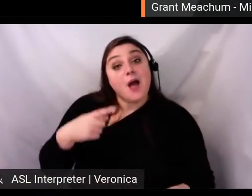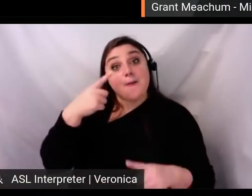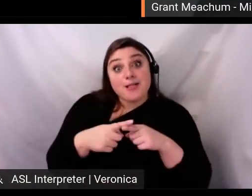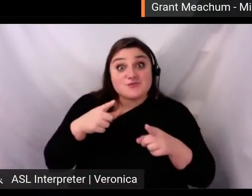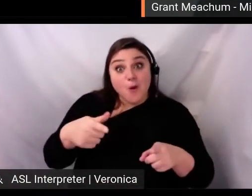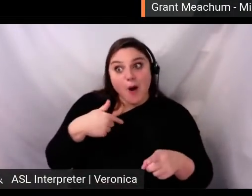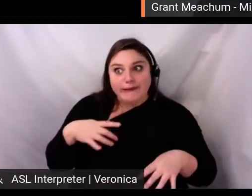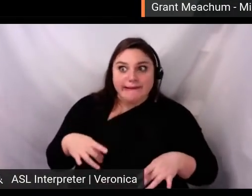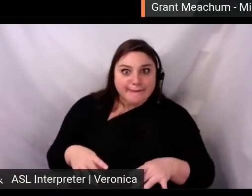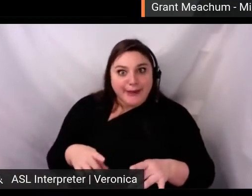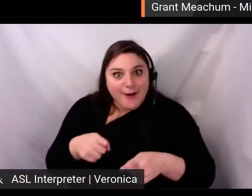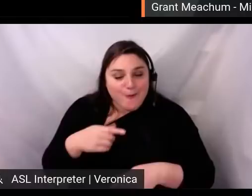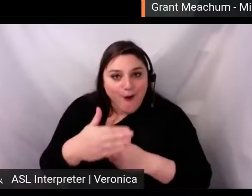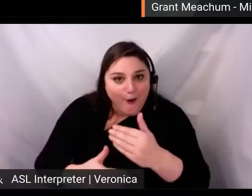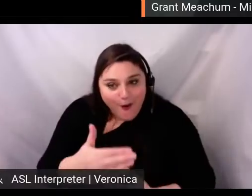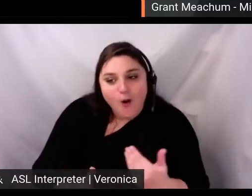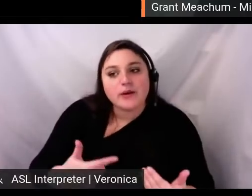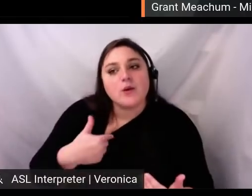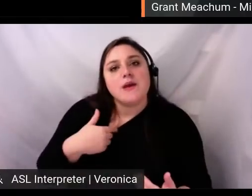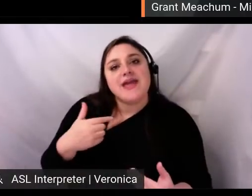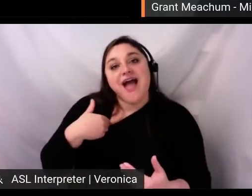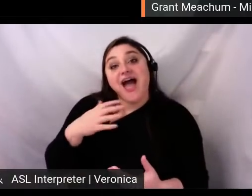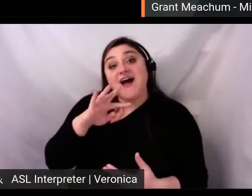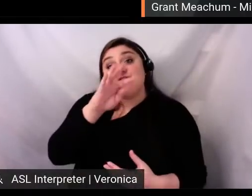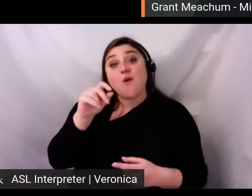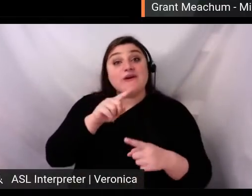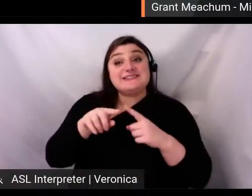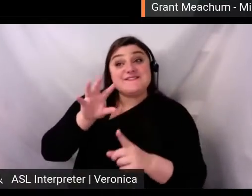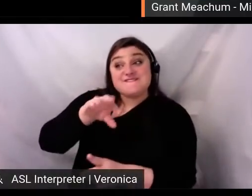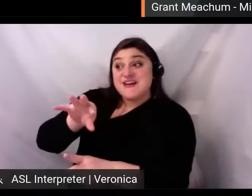made in 40 different homes and mix it in to a seamless artistic project.